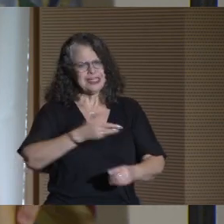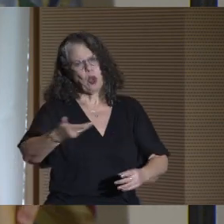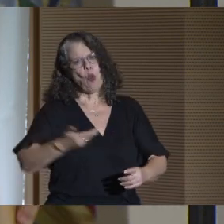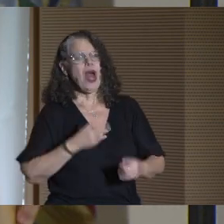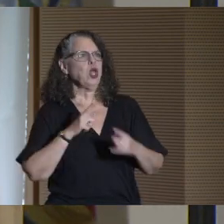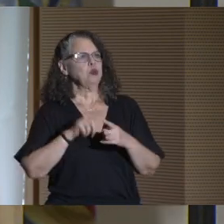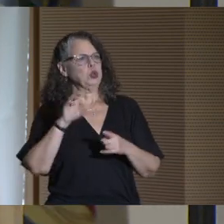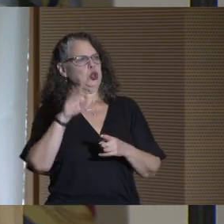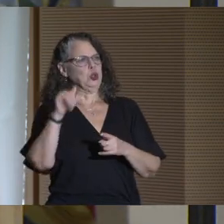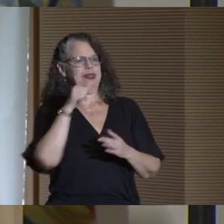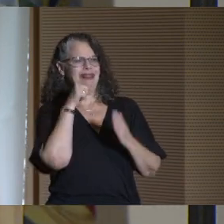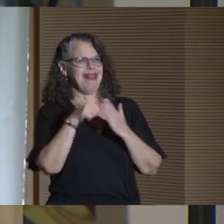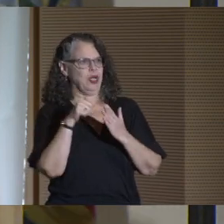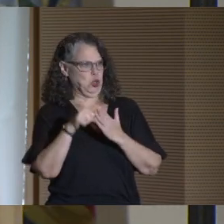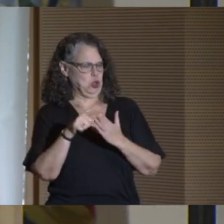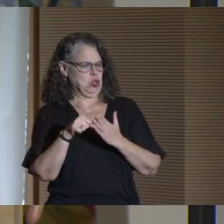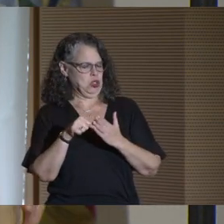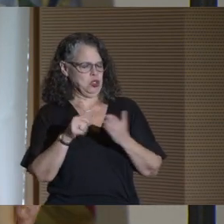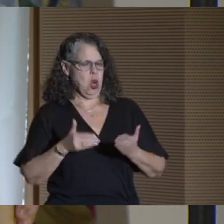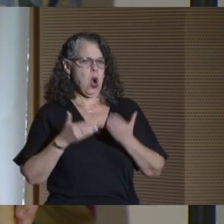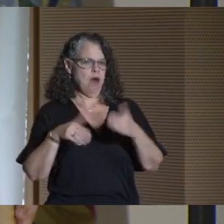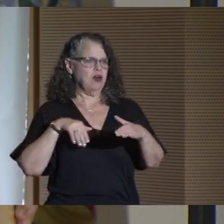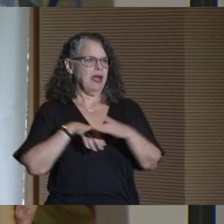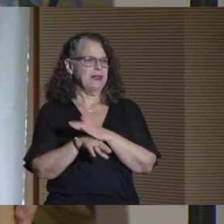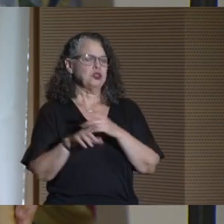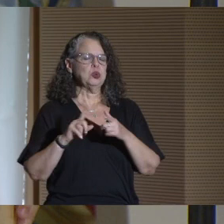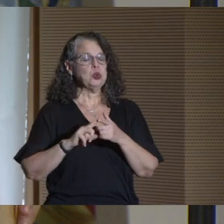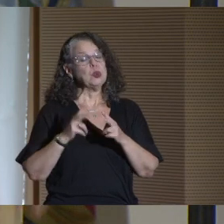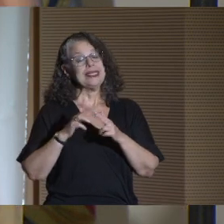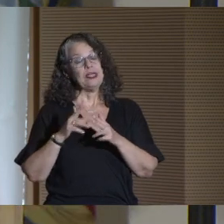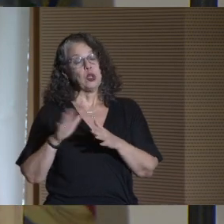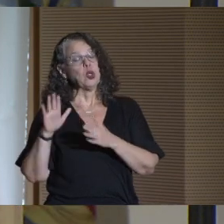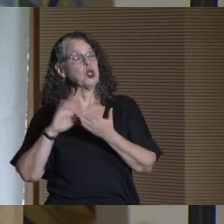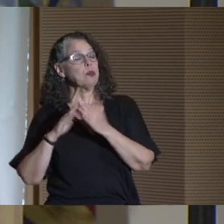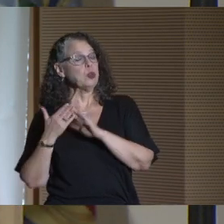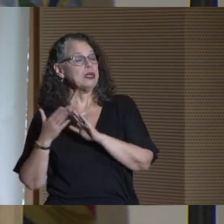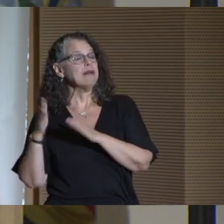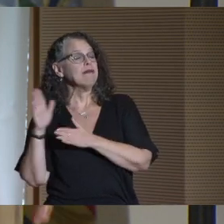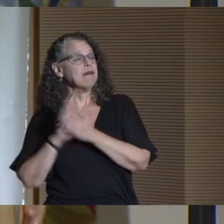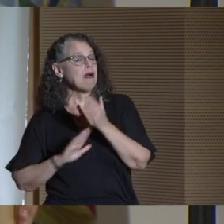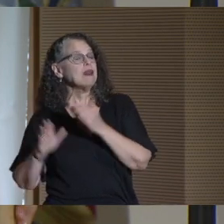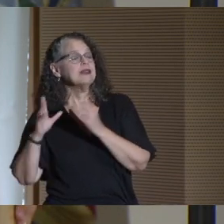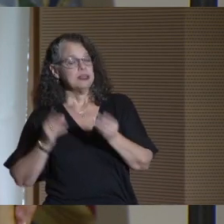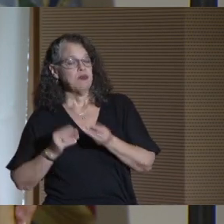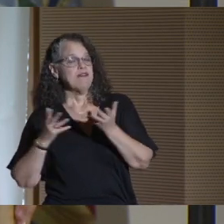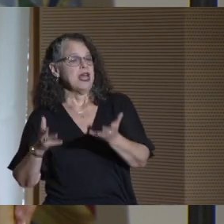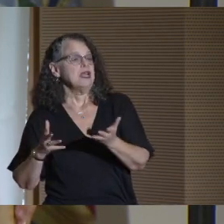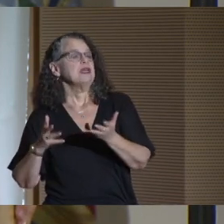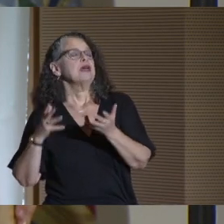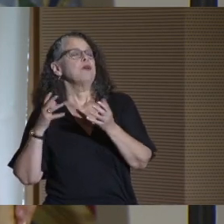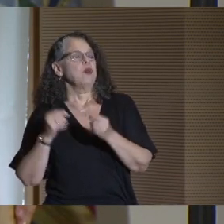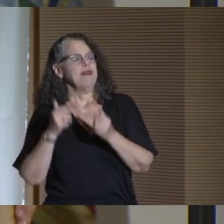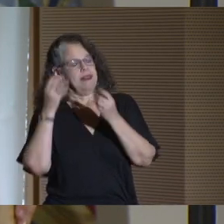welcome to CUNY Letters offering admission to one of our community colleges and providing them with information